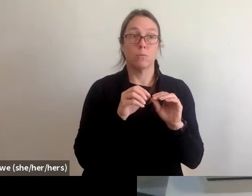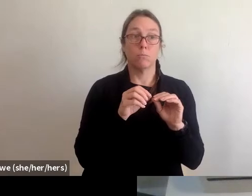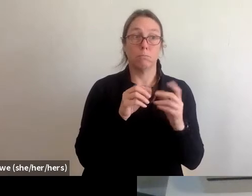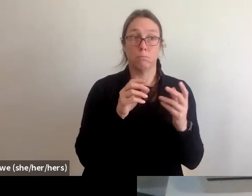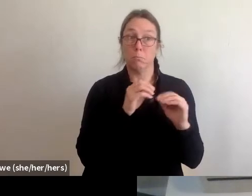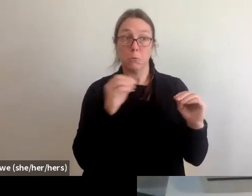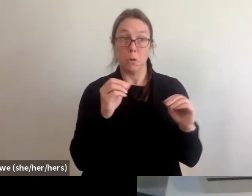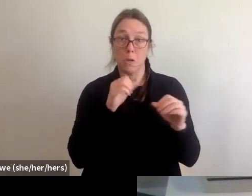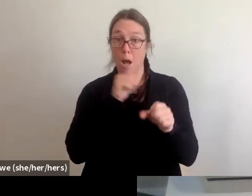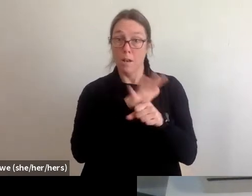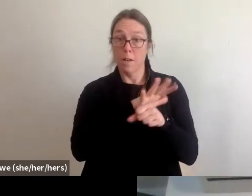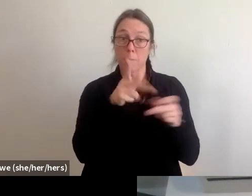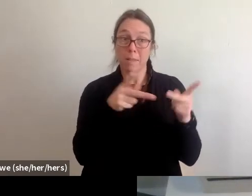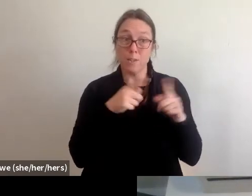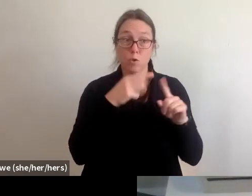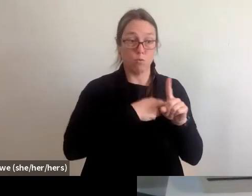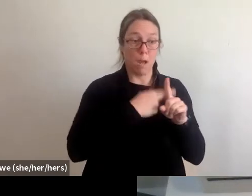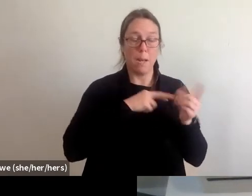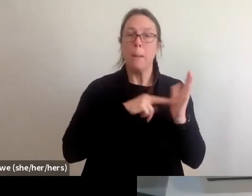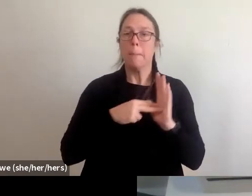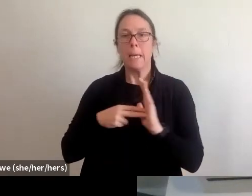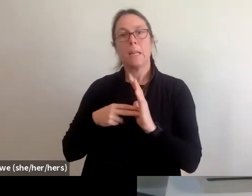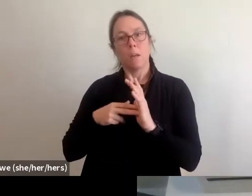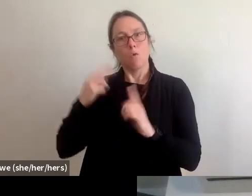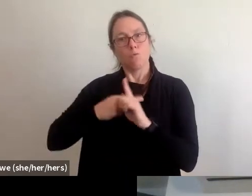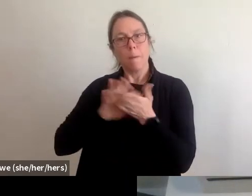So sometimes the vouchers don't necessarily cover all of the rent anymore.